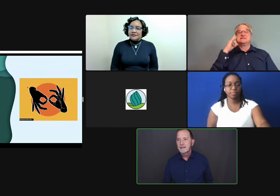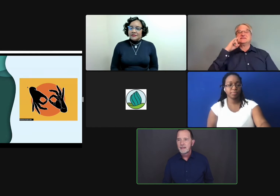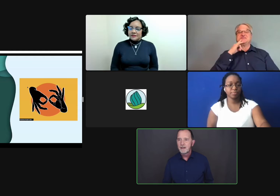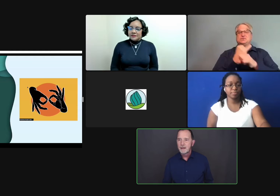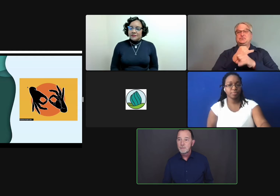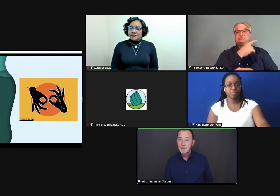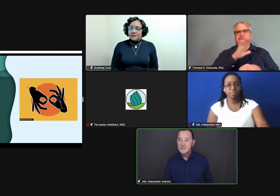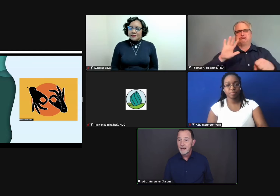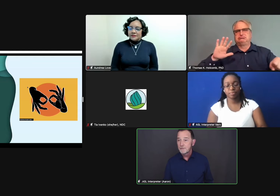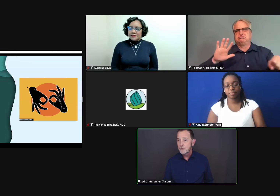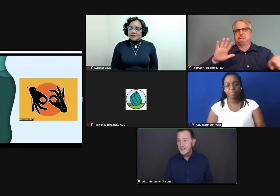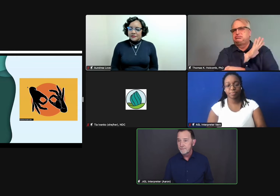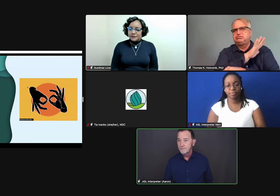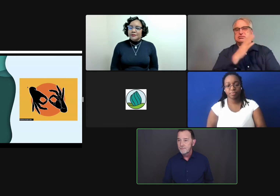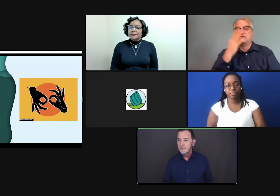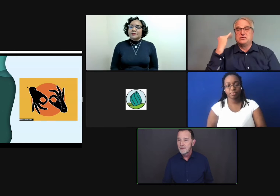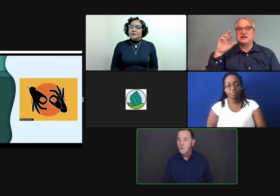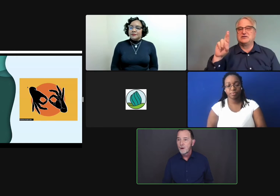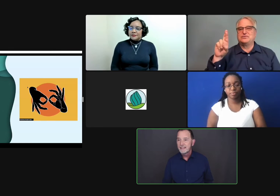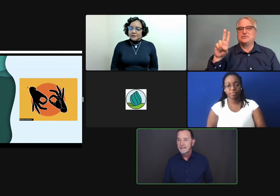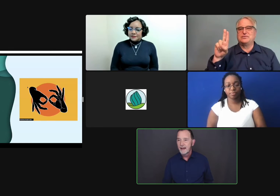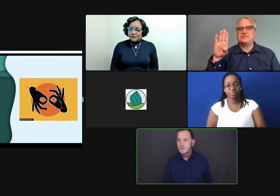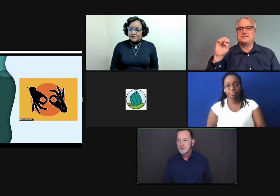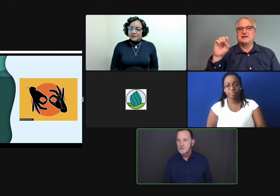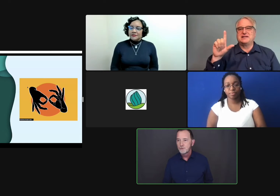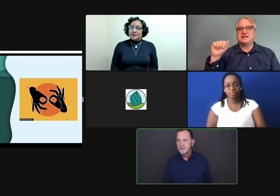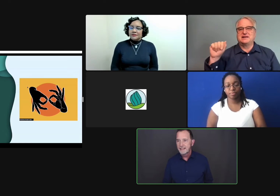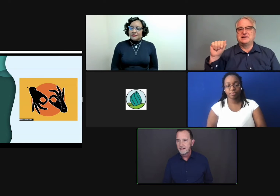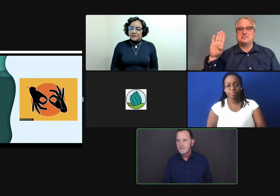And then my family moved to California, where I went to the California School for the Deaf.